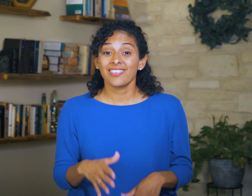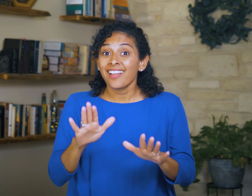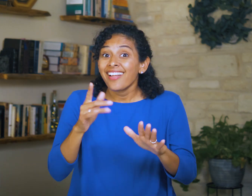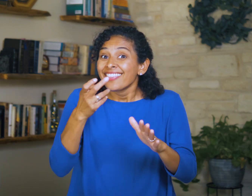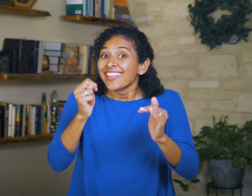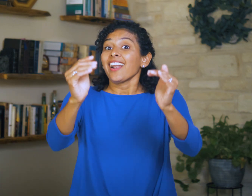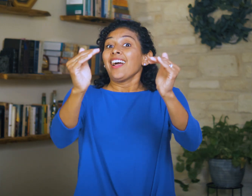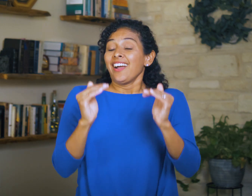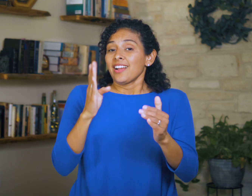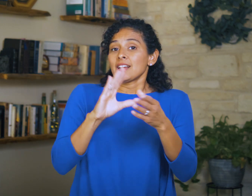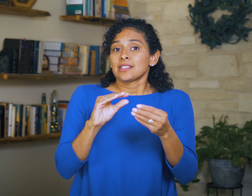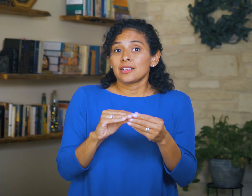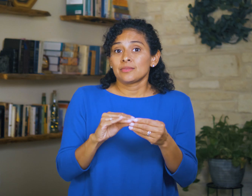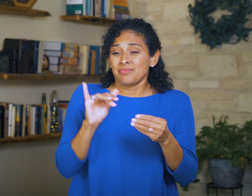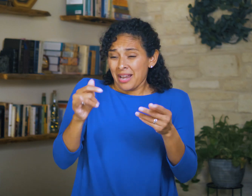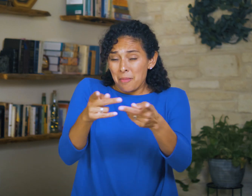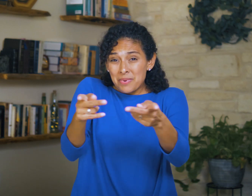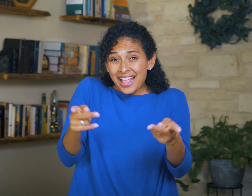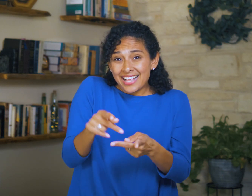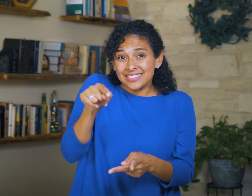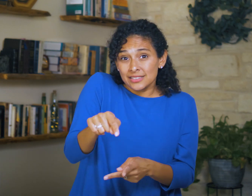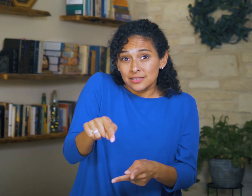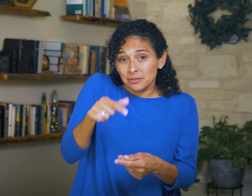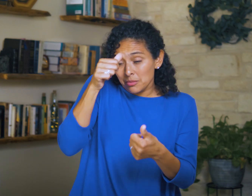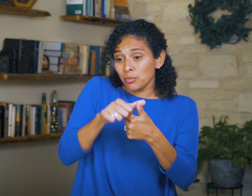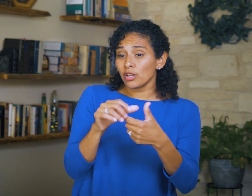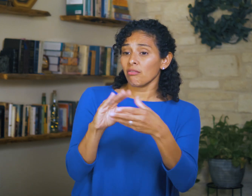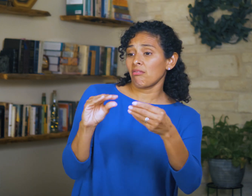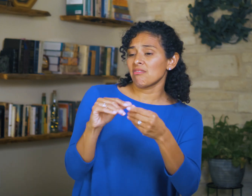But then He says, “In the place where it was said to them,